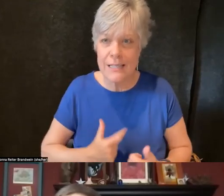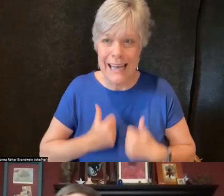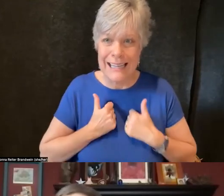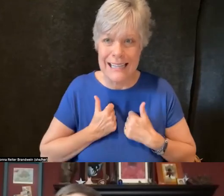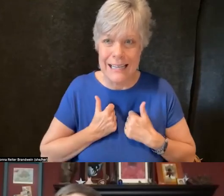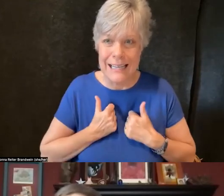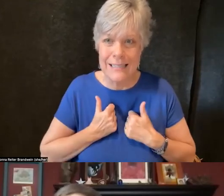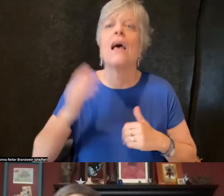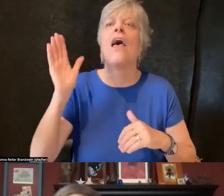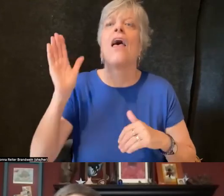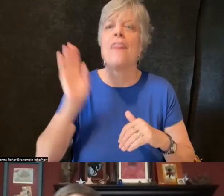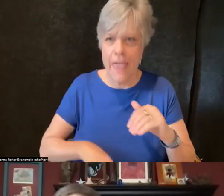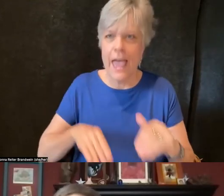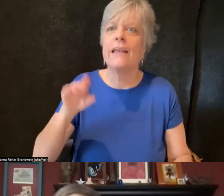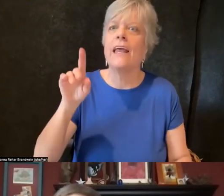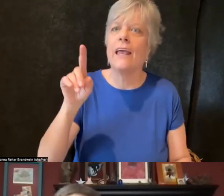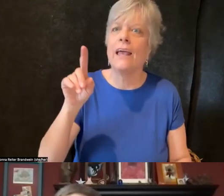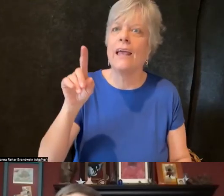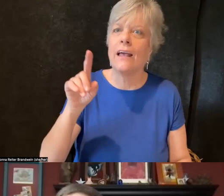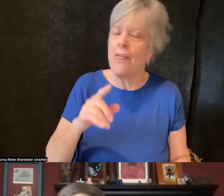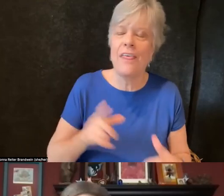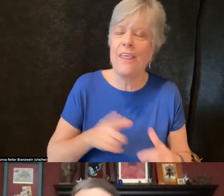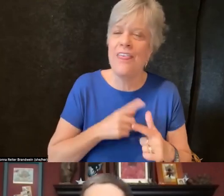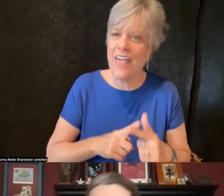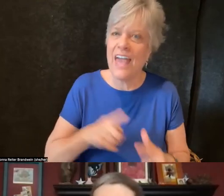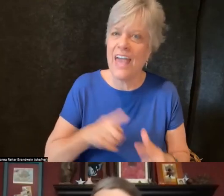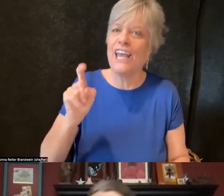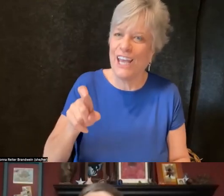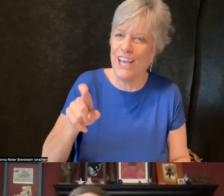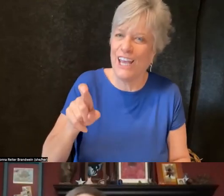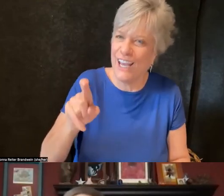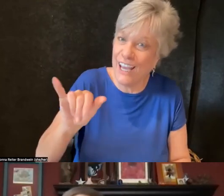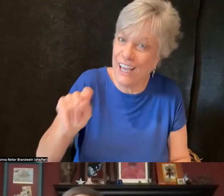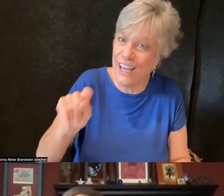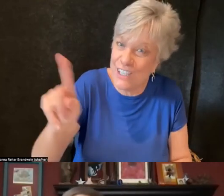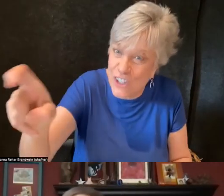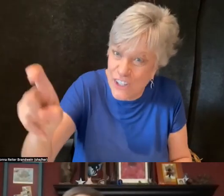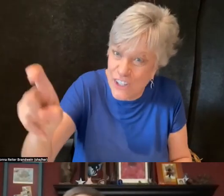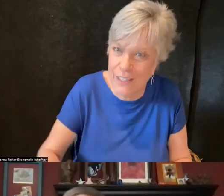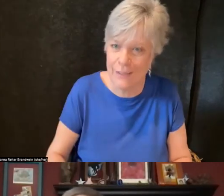So we use that as our rallying cry in response to these internal debates.